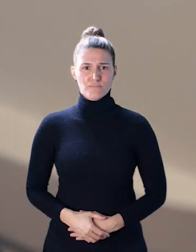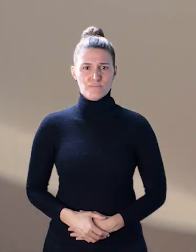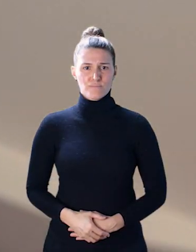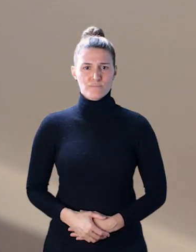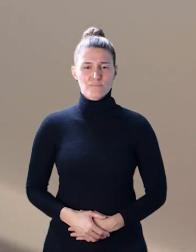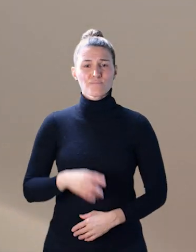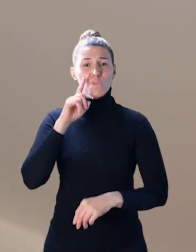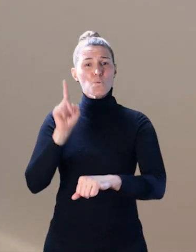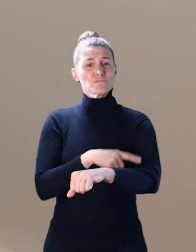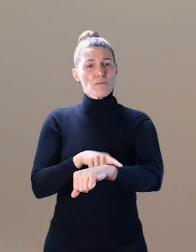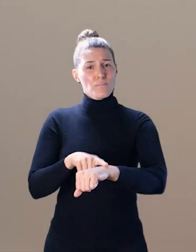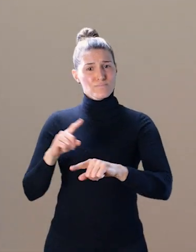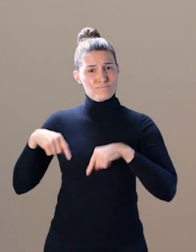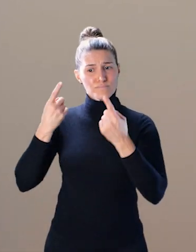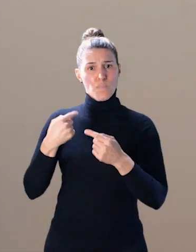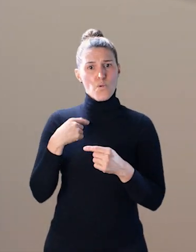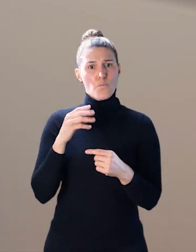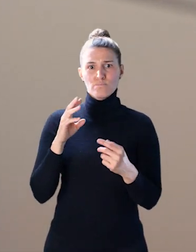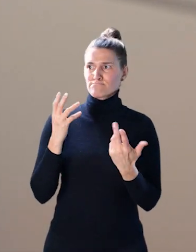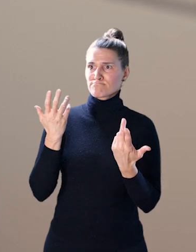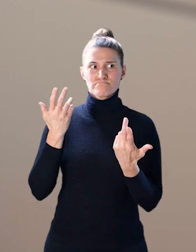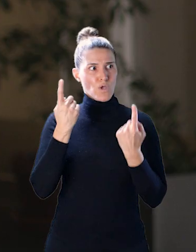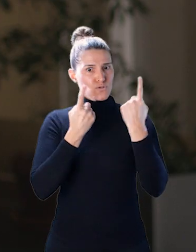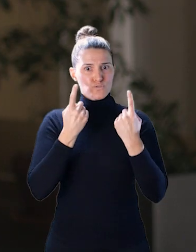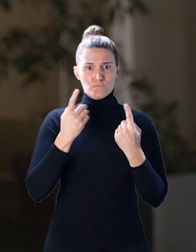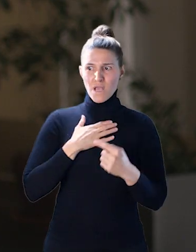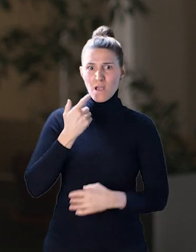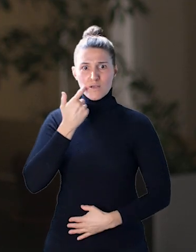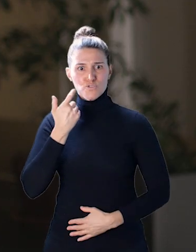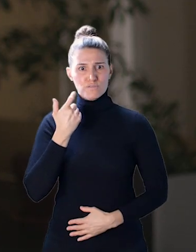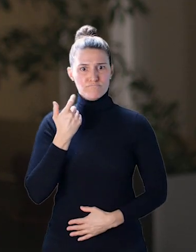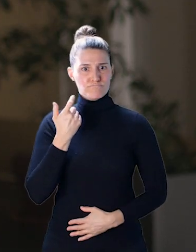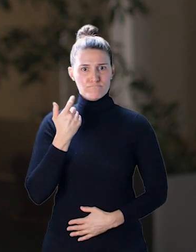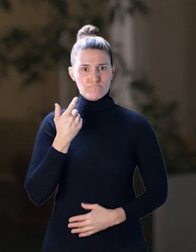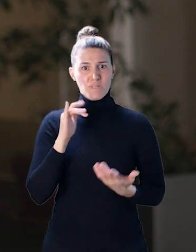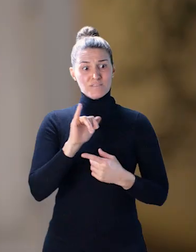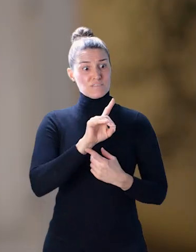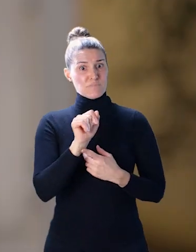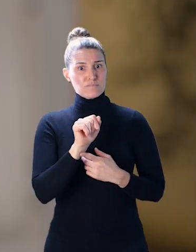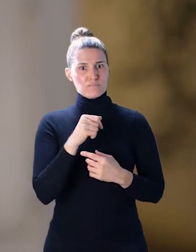For the longest time, I don't know that I would have considered my addiction a disability. It's something I knew I